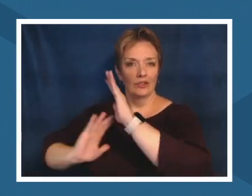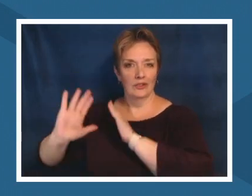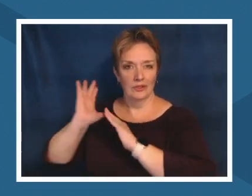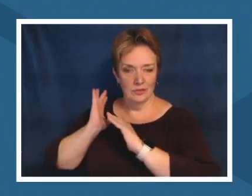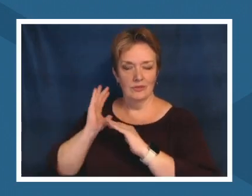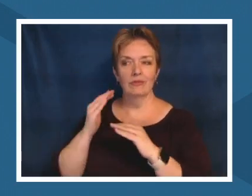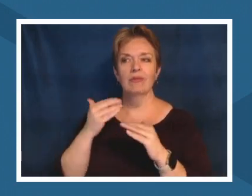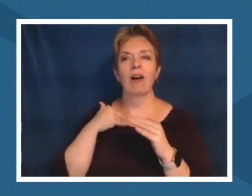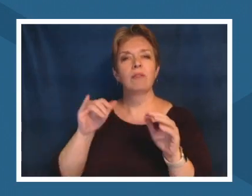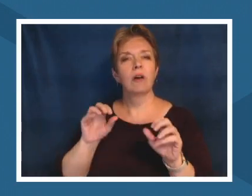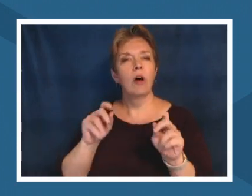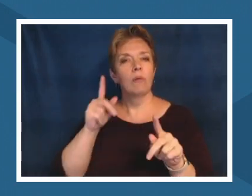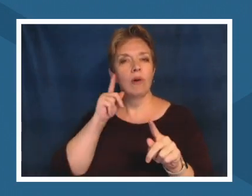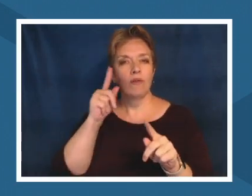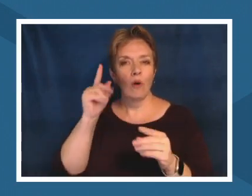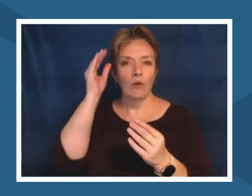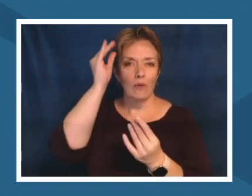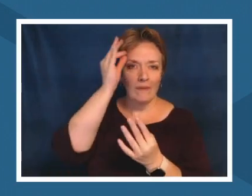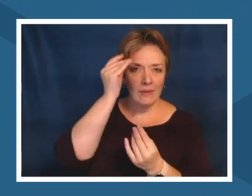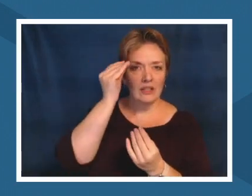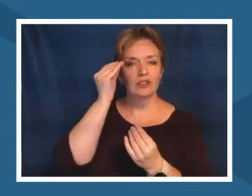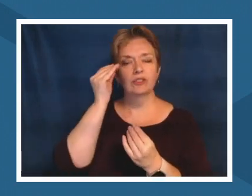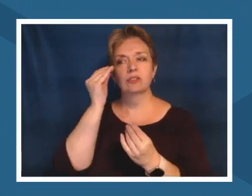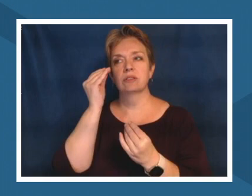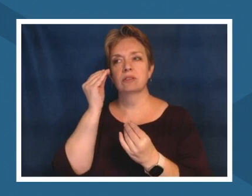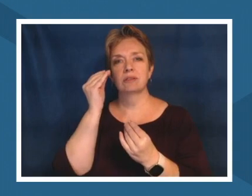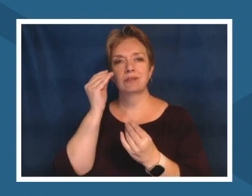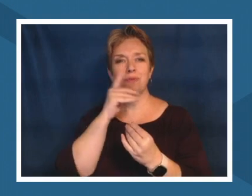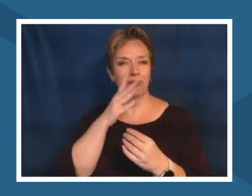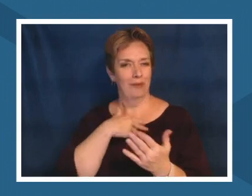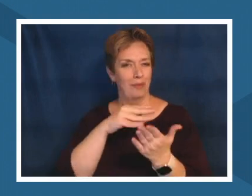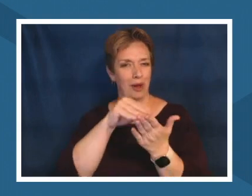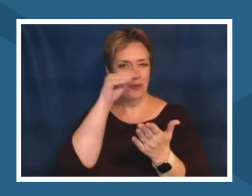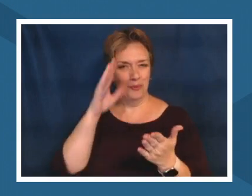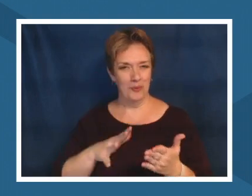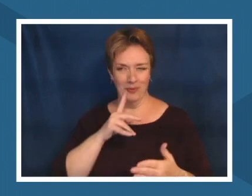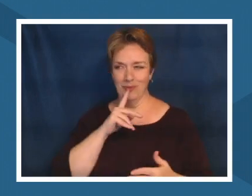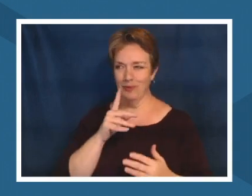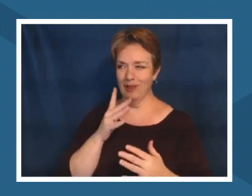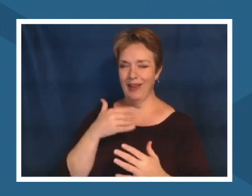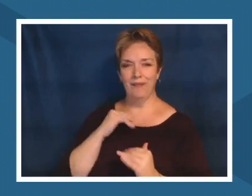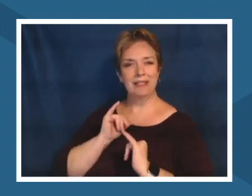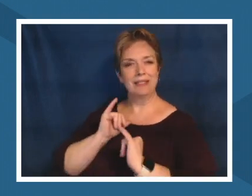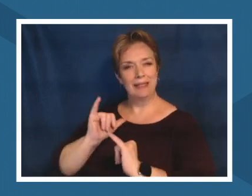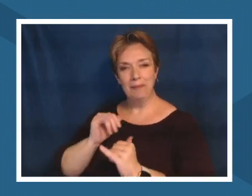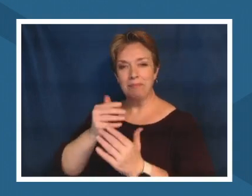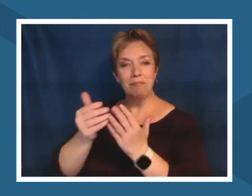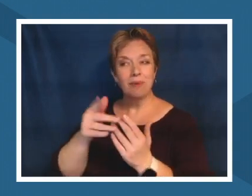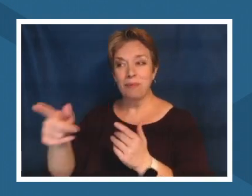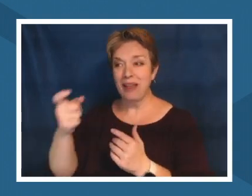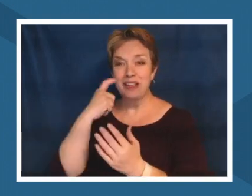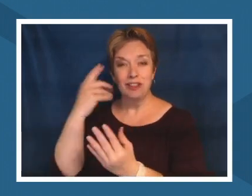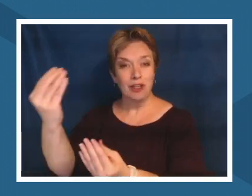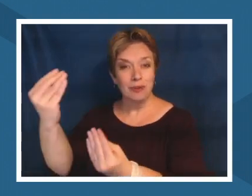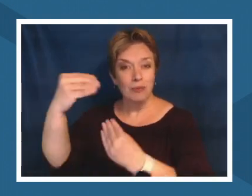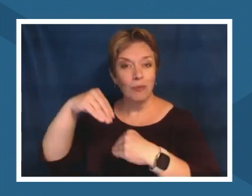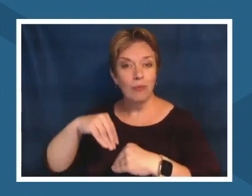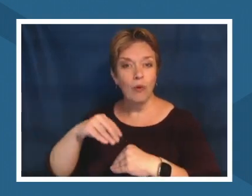find that with my students as well whether they just moved in here or whether they're similar to me and has